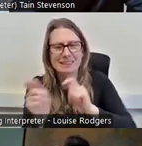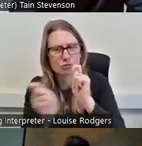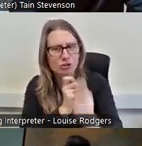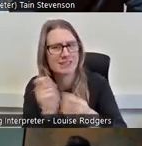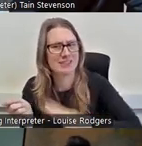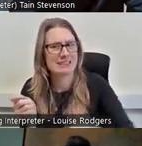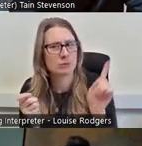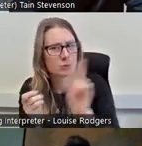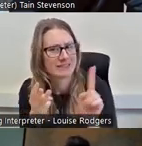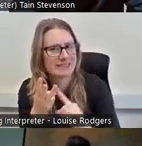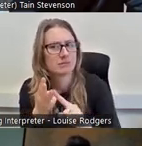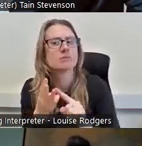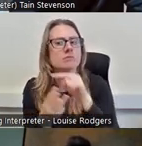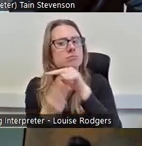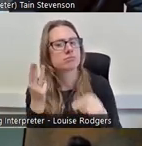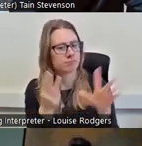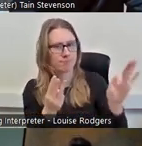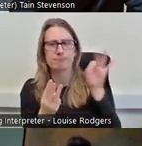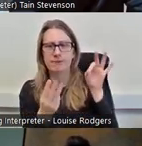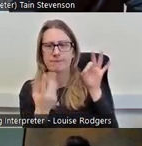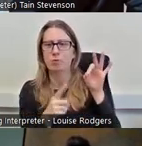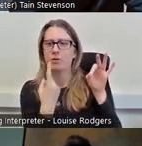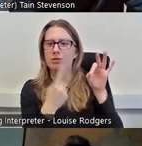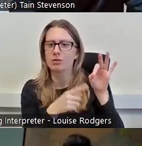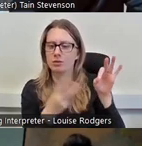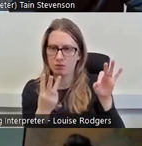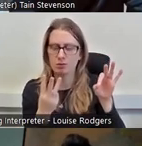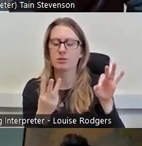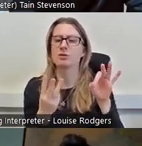may need to be addressed to make sure that you know that systems change actually is effective.